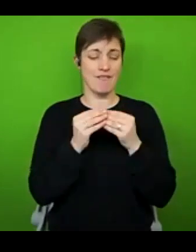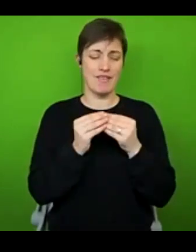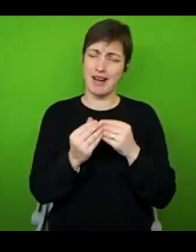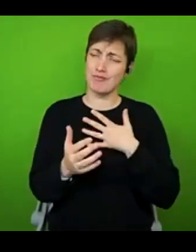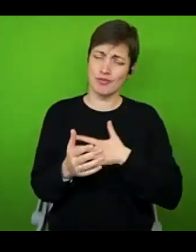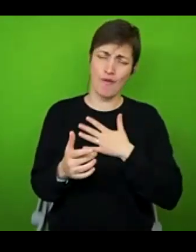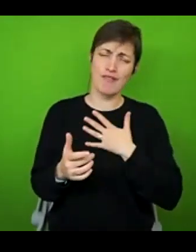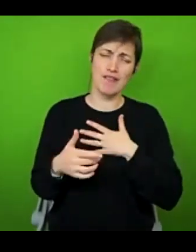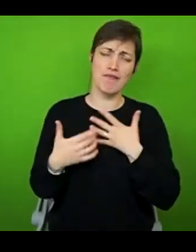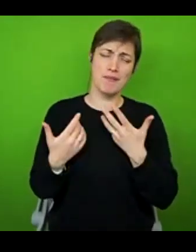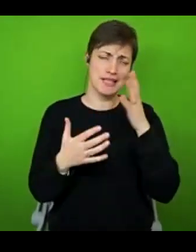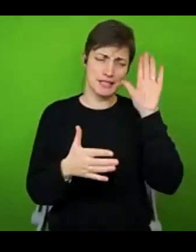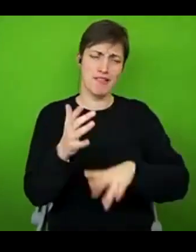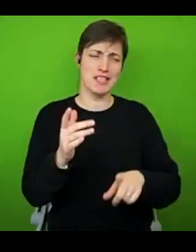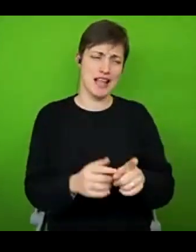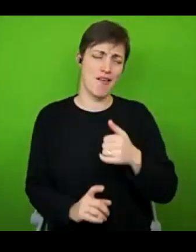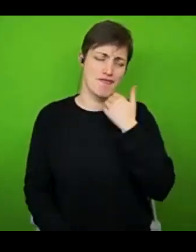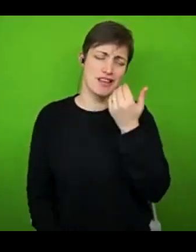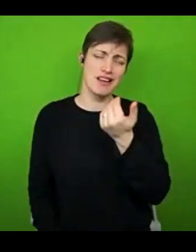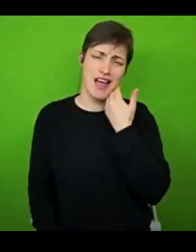day to day life because it's rotten, isn't it?